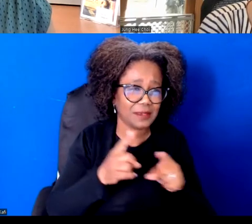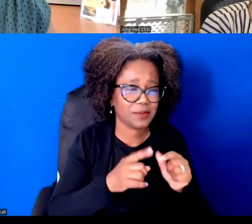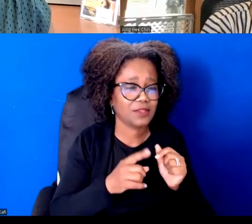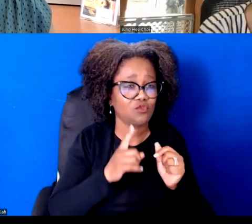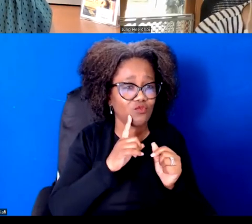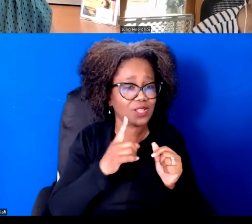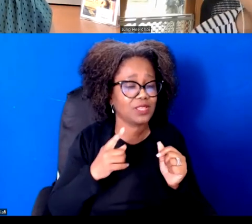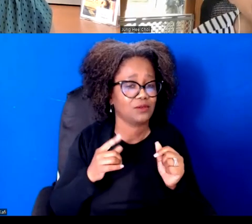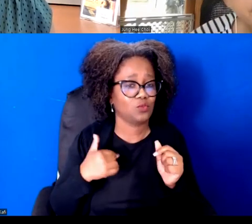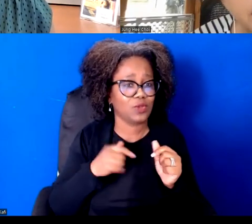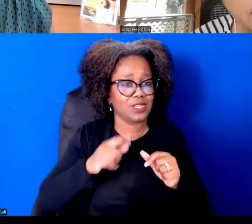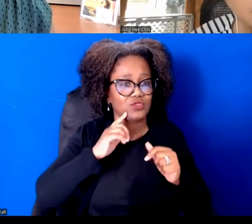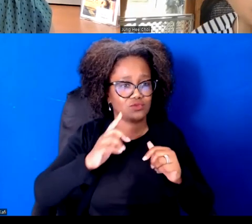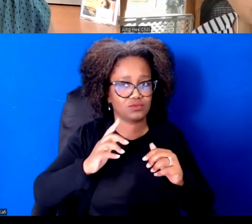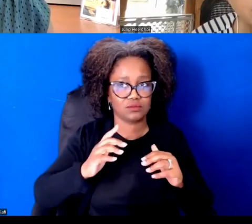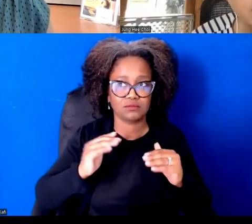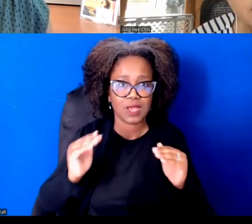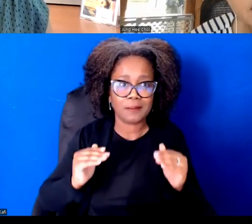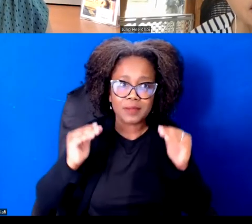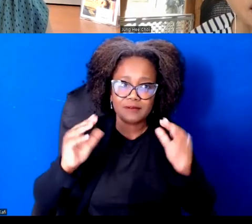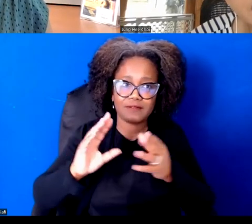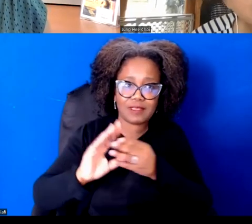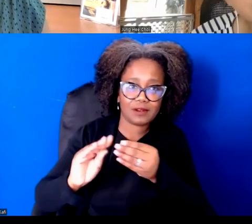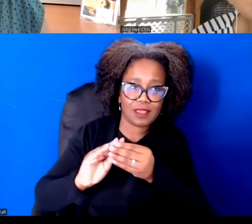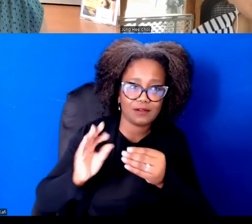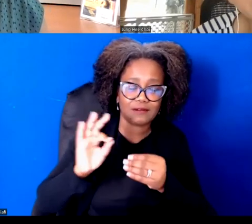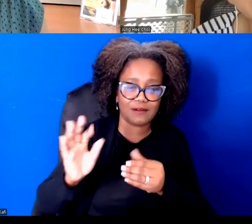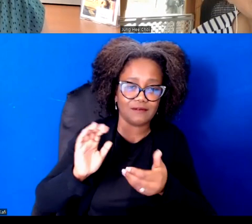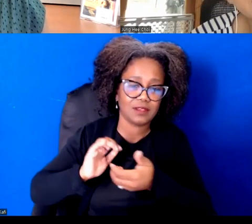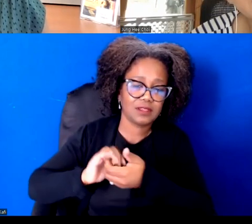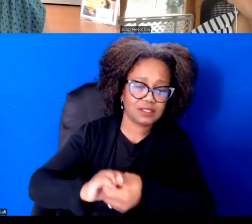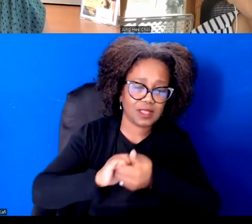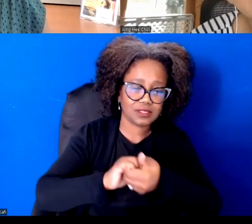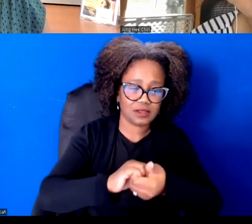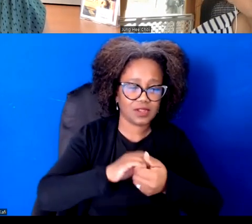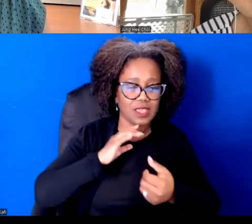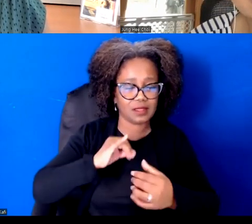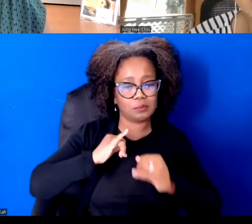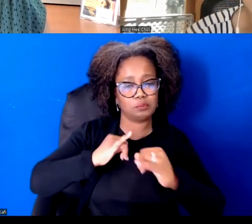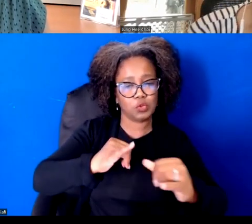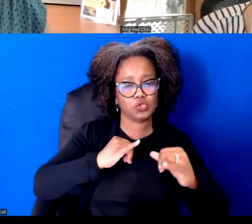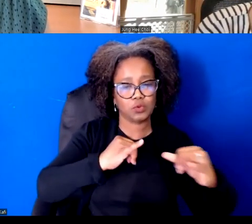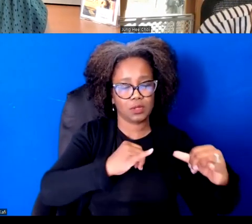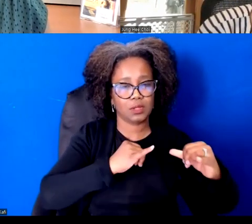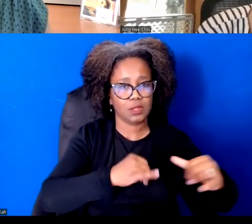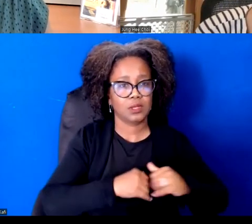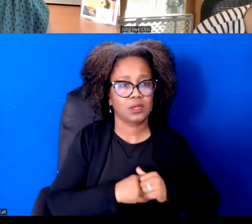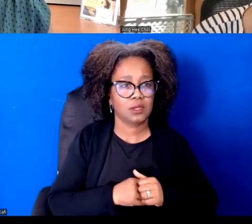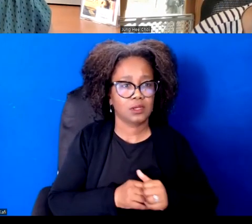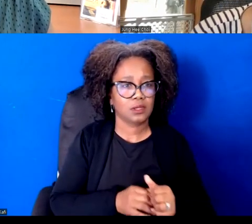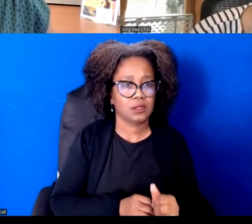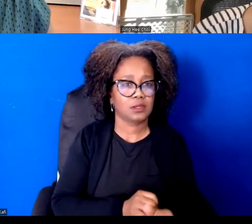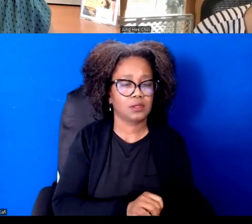And is there a way for us to actually make it to the levels of urgency, the way that